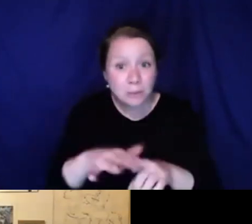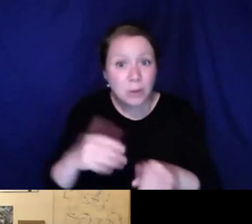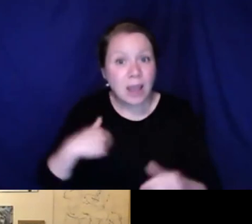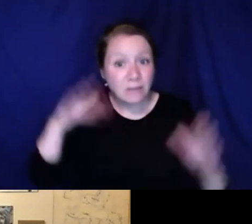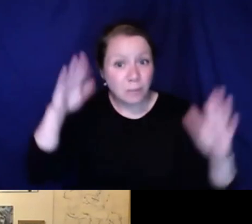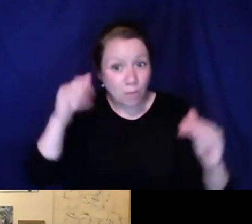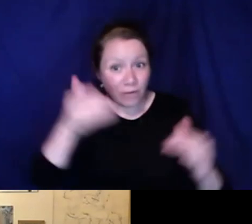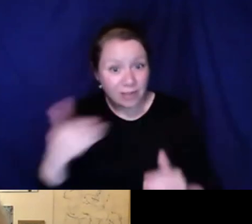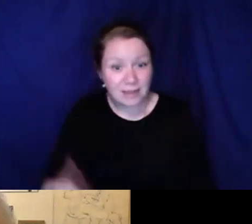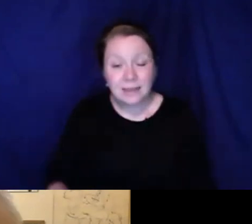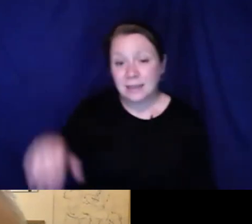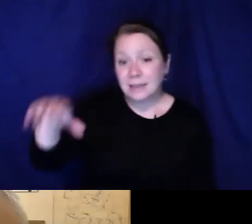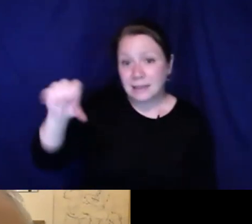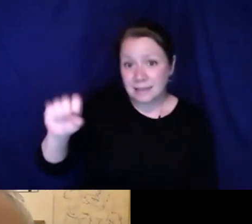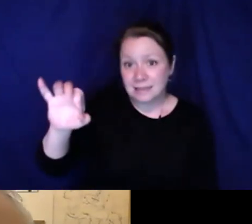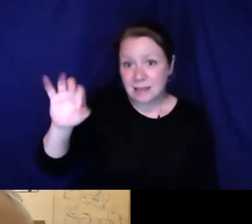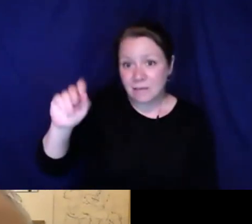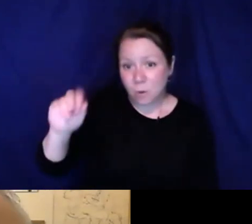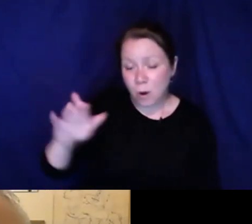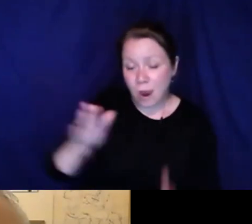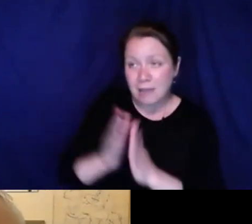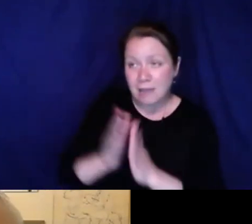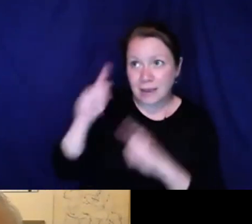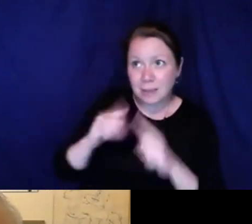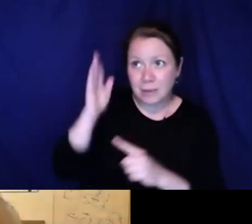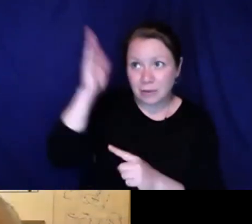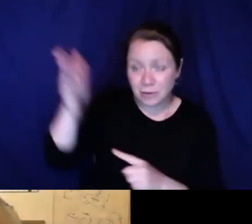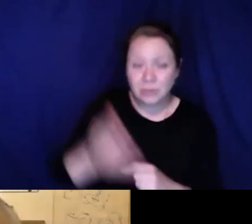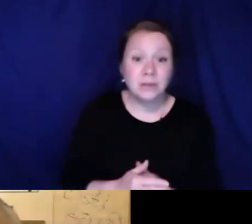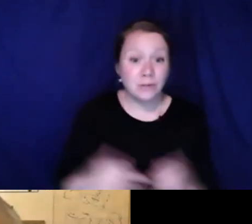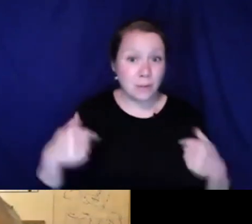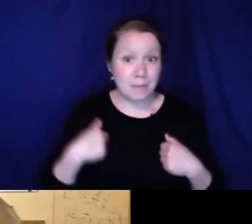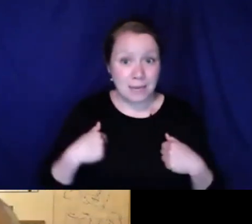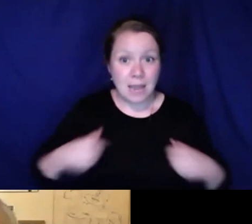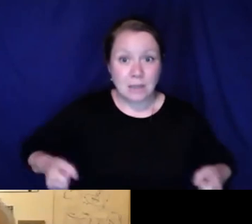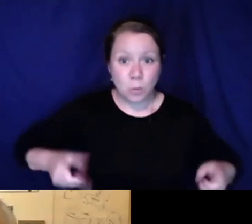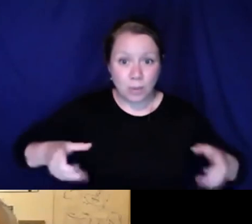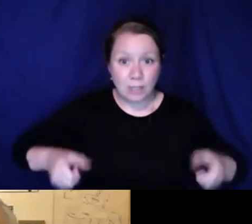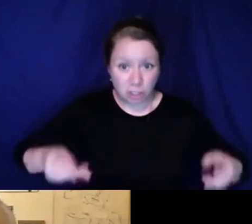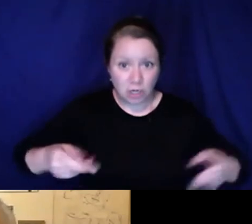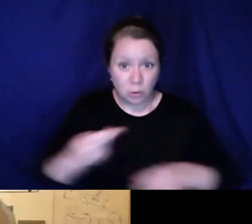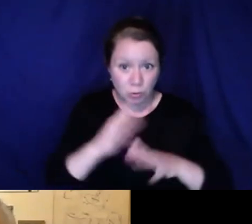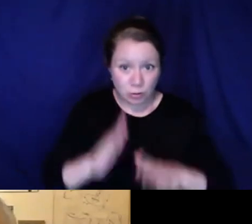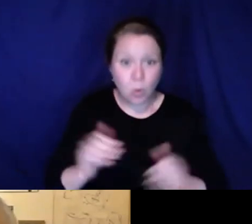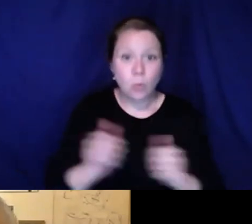child. There was some really, really hopeful things. Sefakor, you want me to look to